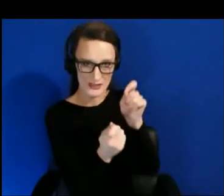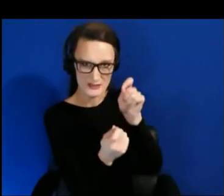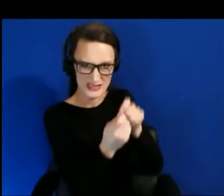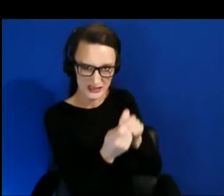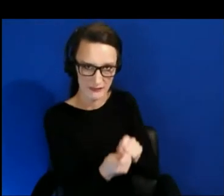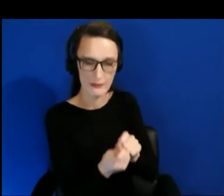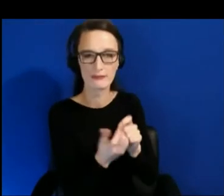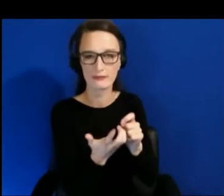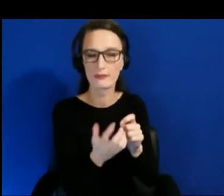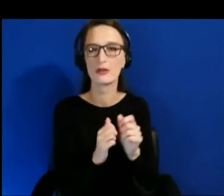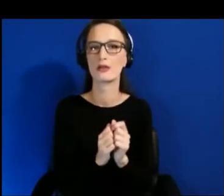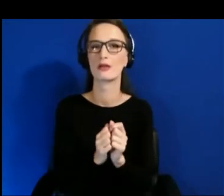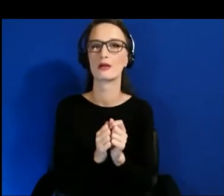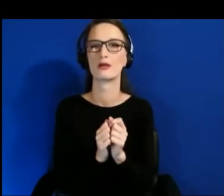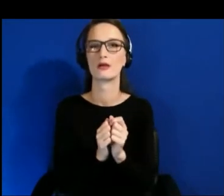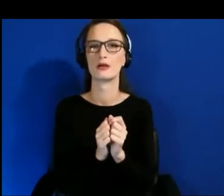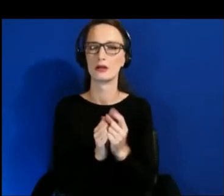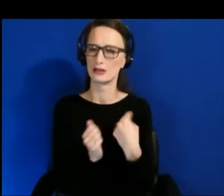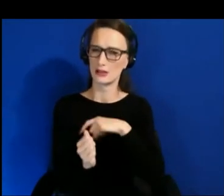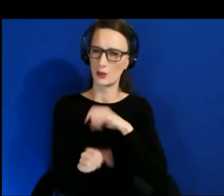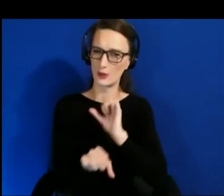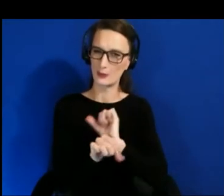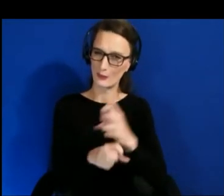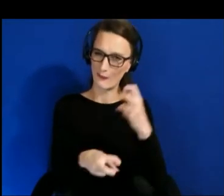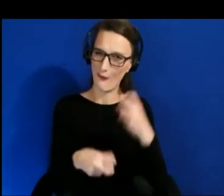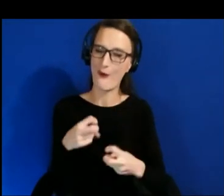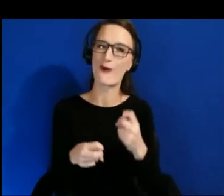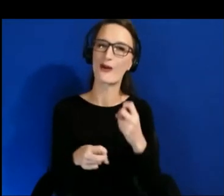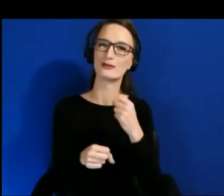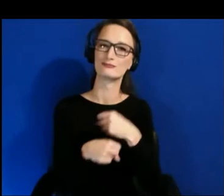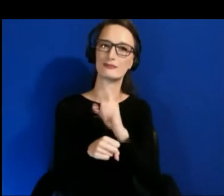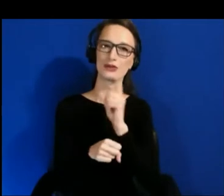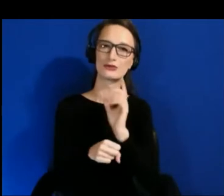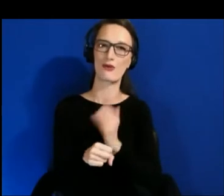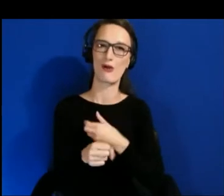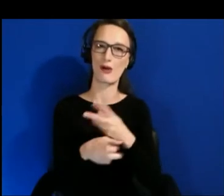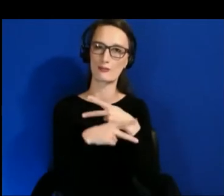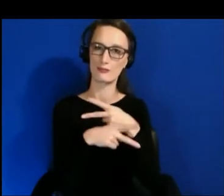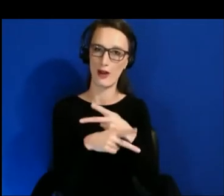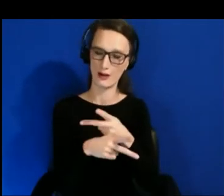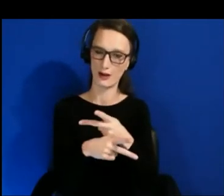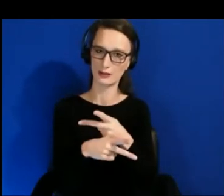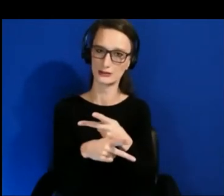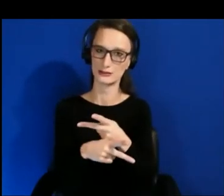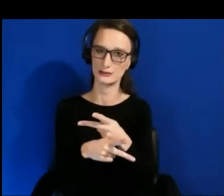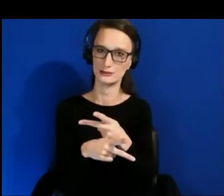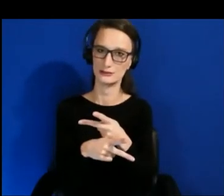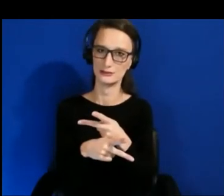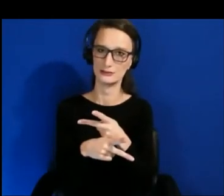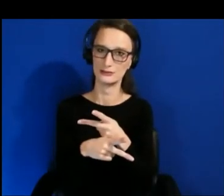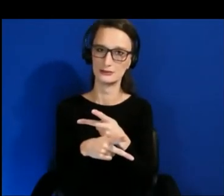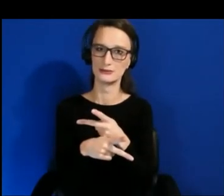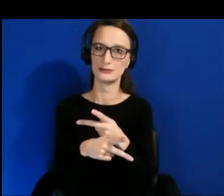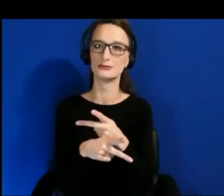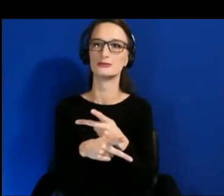We work really hard to make sure that our products are, back to the VR for all, are all kind of under that banner.